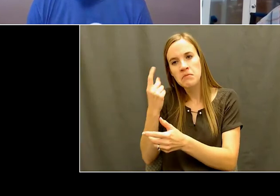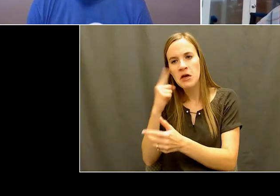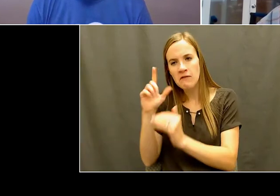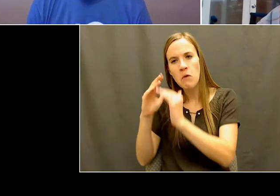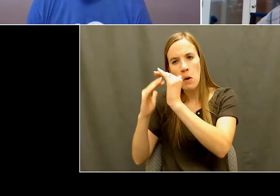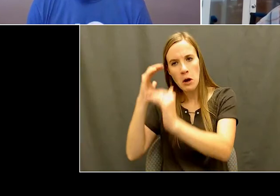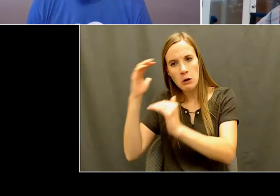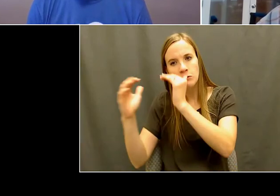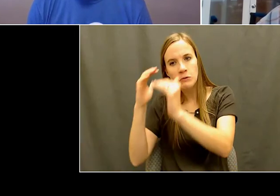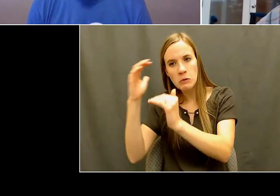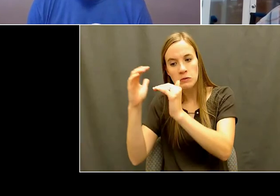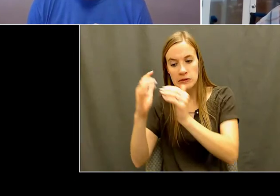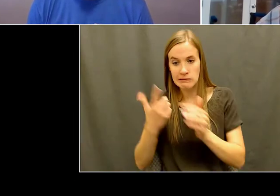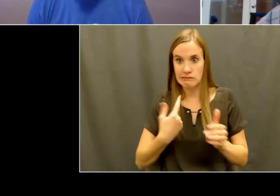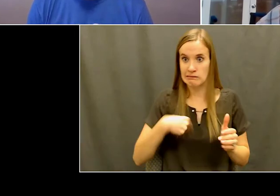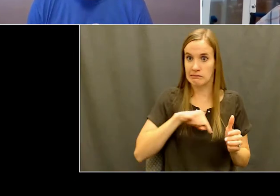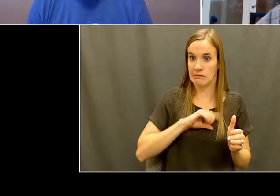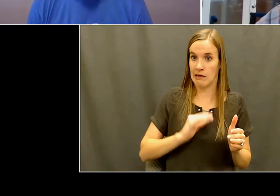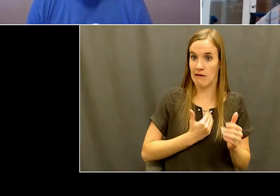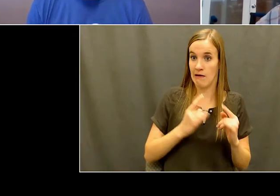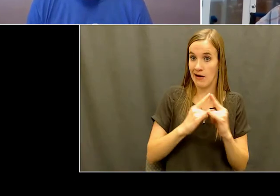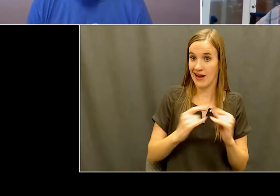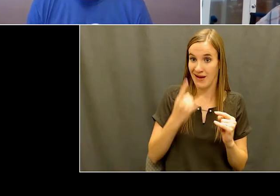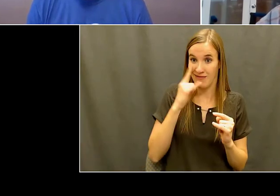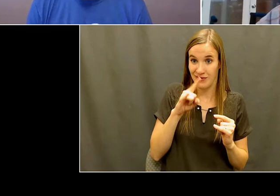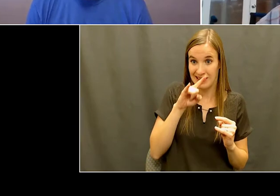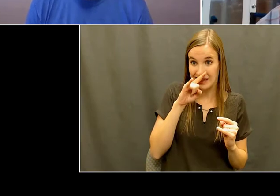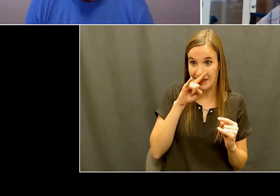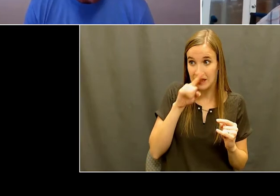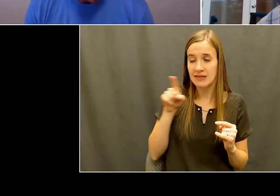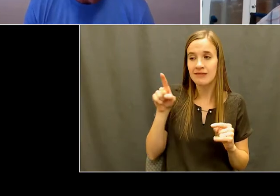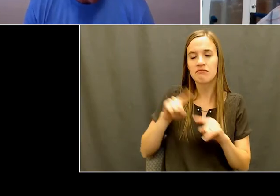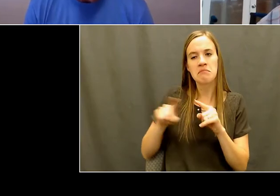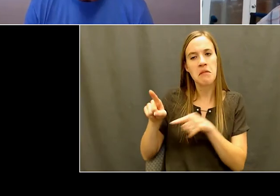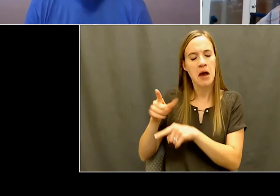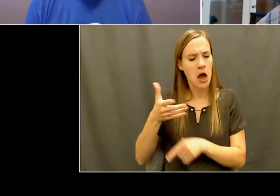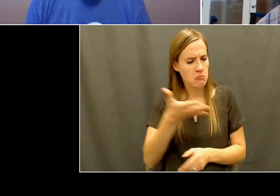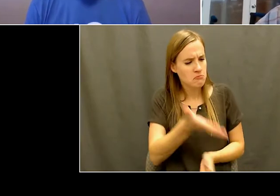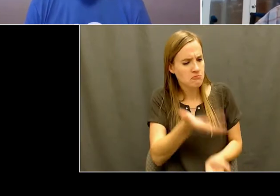open arms and and it was fabulous. So, we had a nice